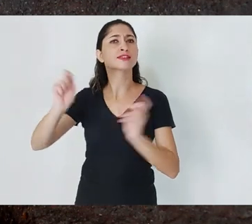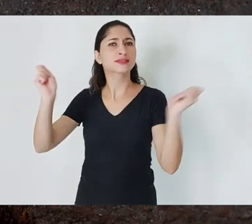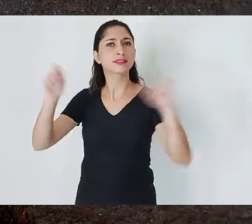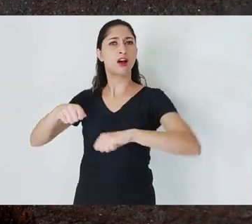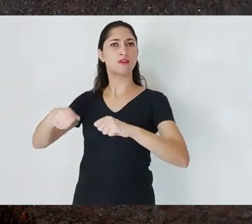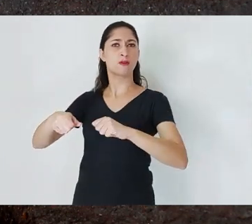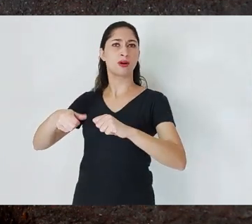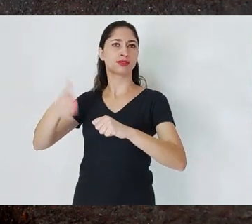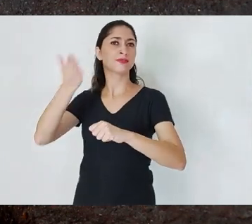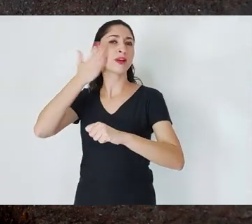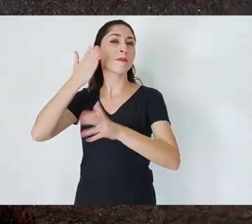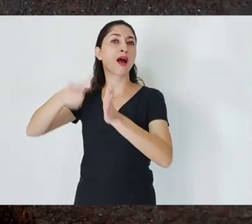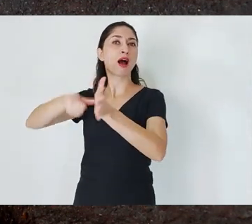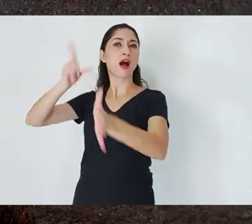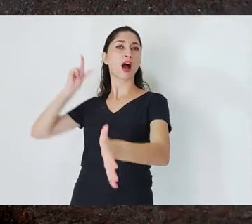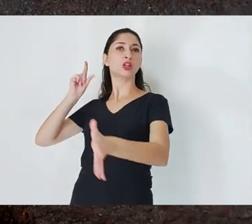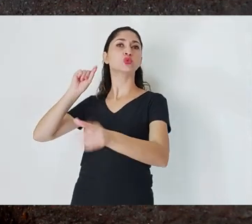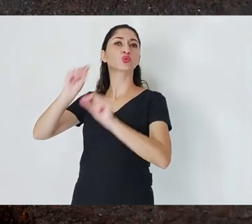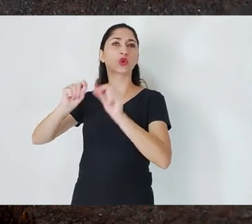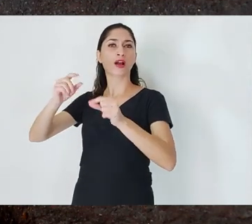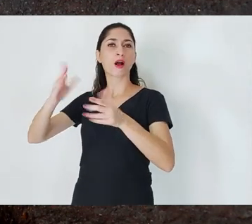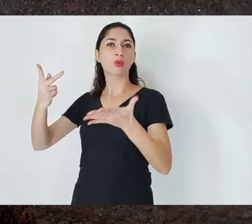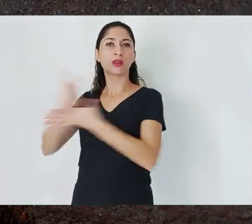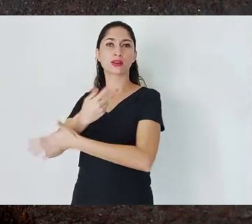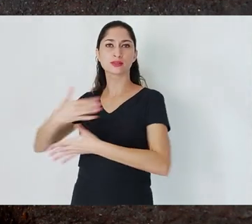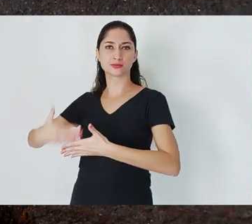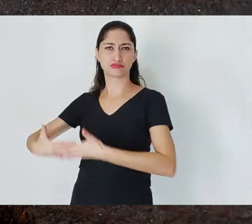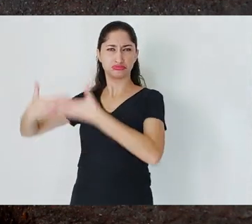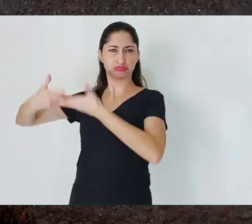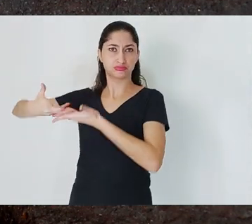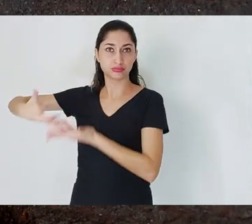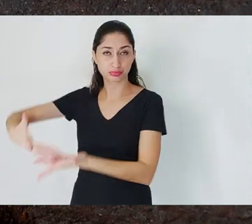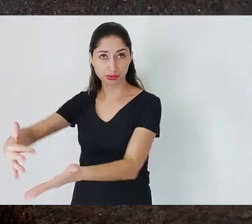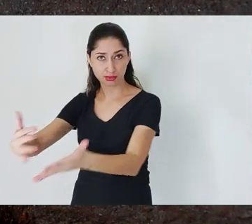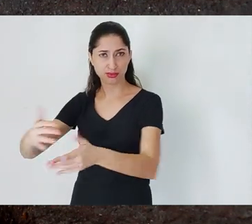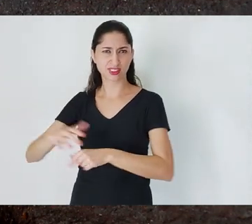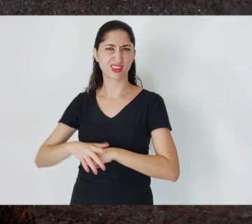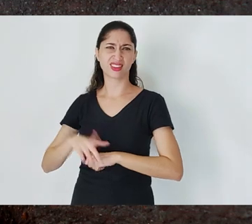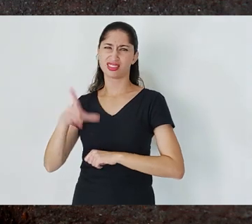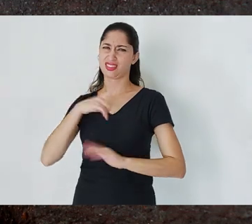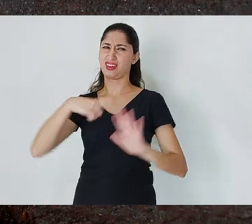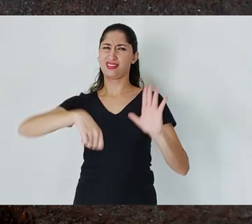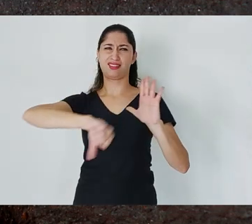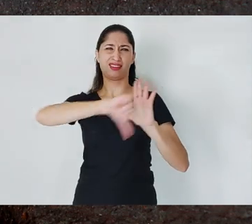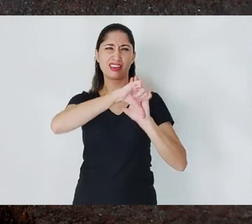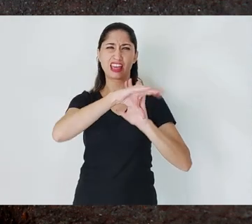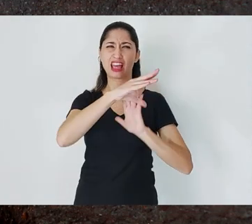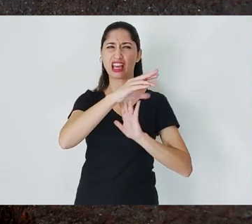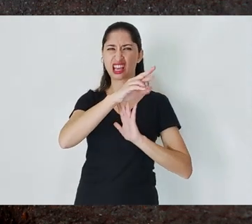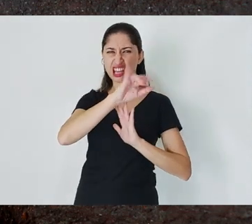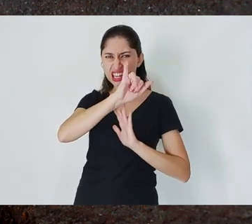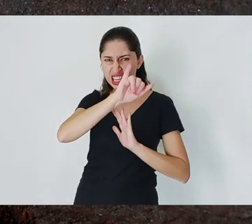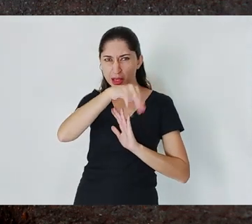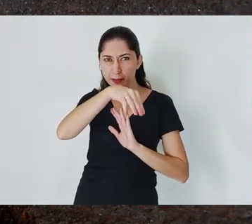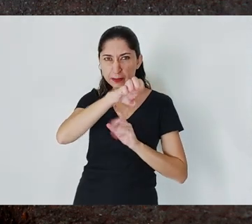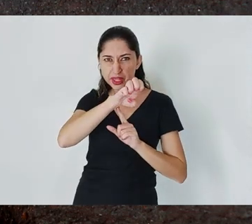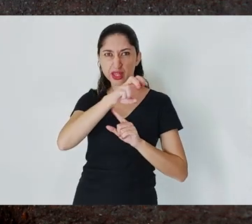environmental crimes that were committed by companies and there are several of them. It wasn't just the failure of the Fundão tailings dam in Mariana,